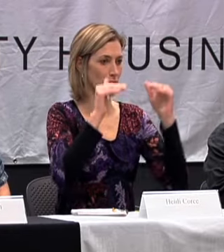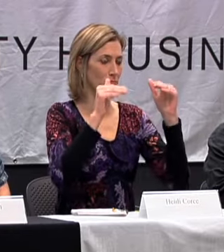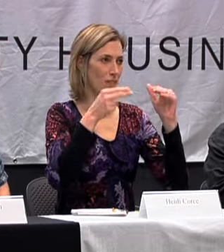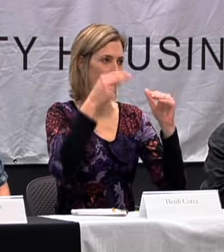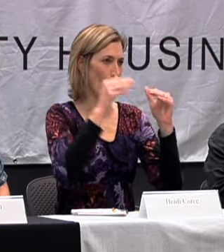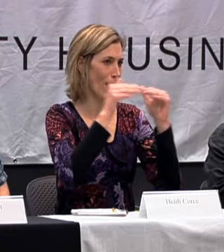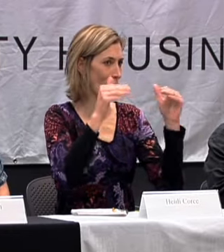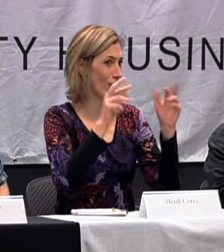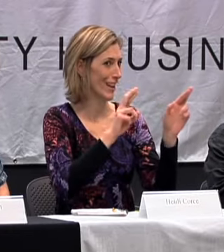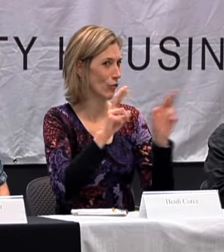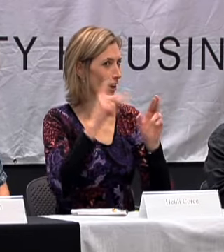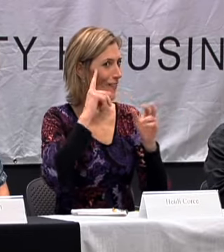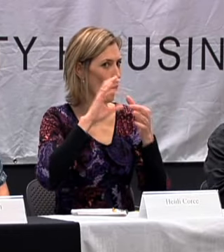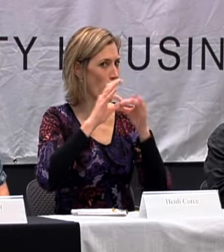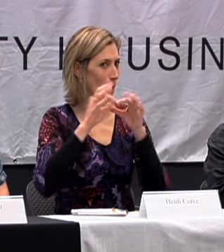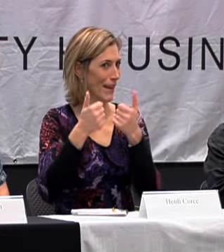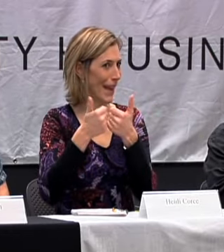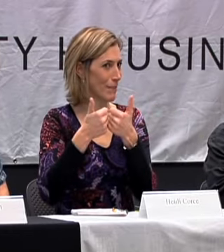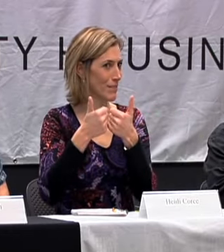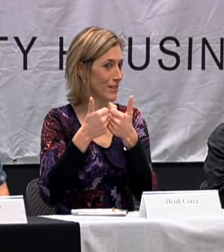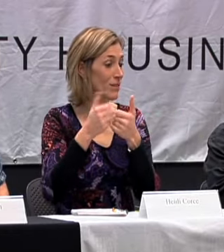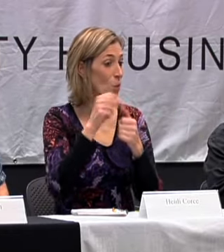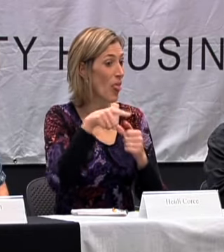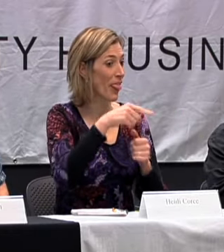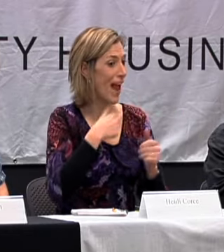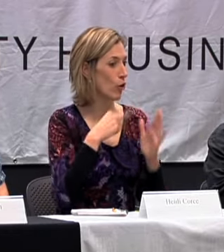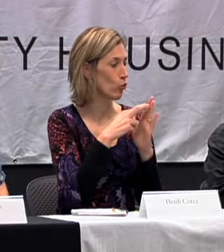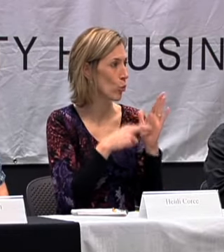THERE. AND IT WAS VERY HIGH LEVEL BECAUSE WE WERE GETTING READY FOR